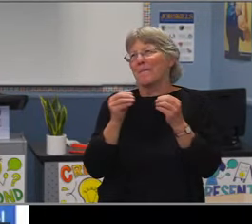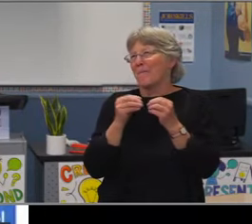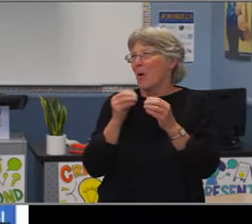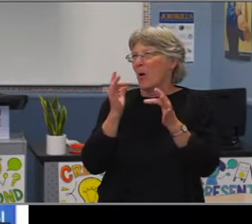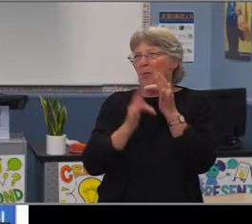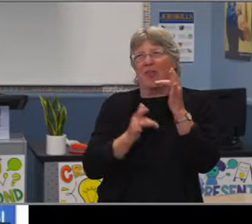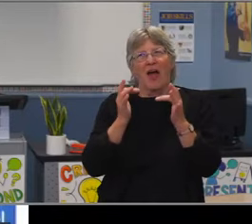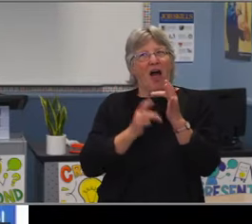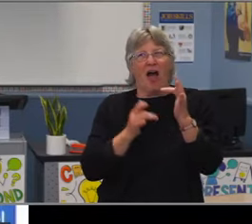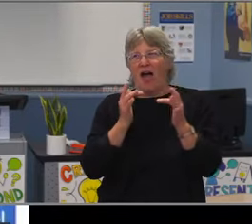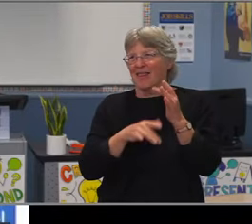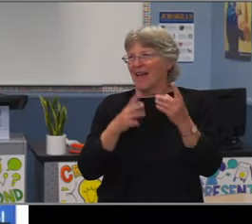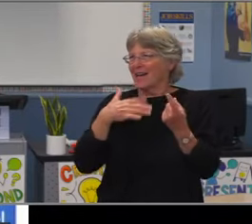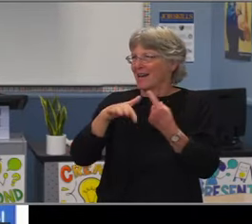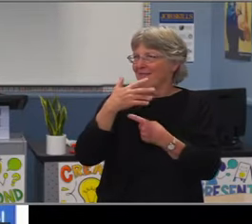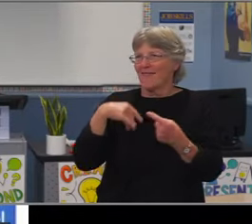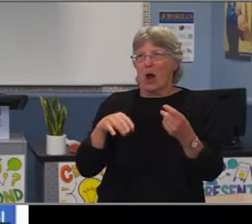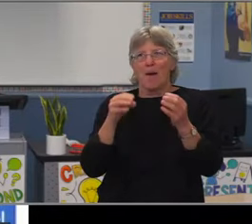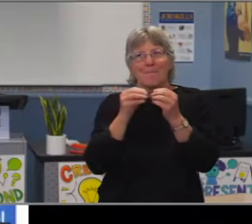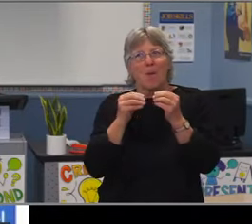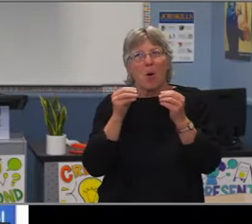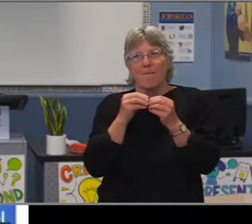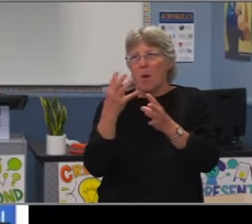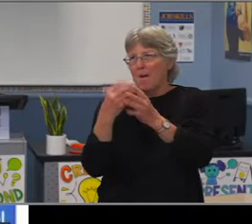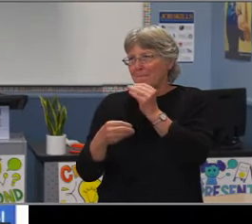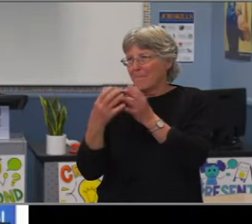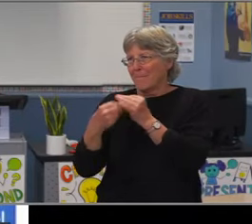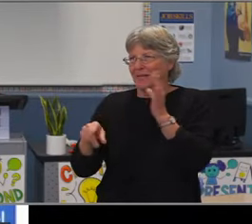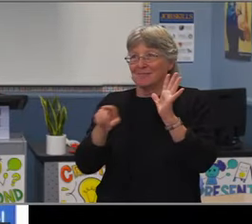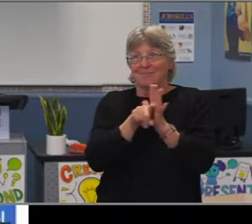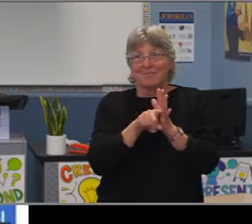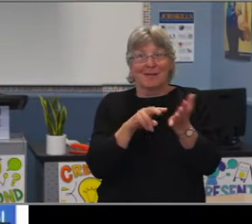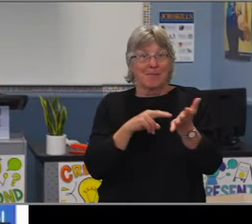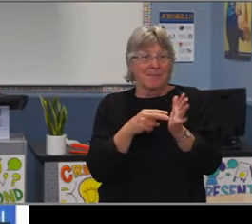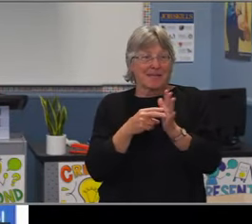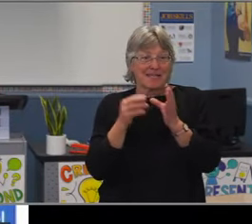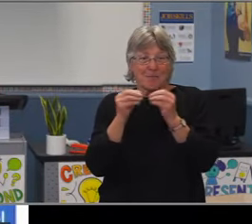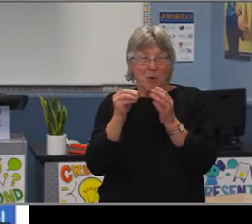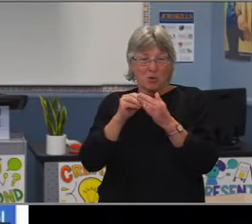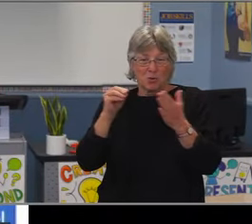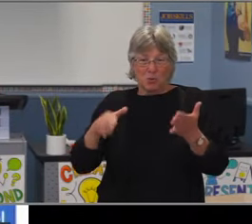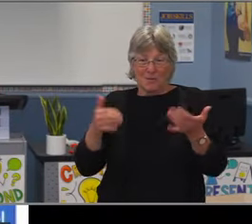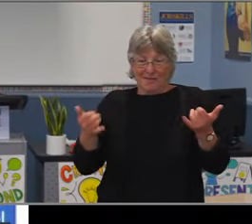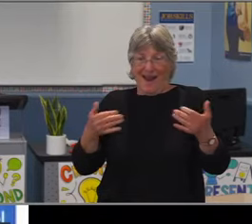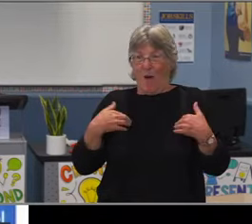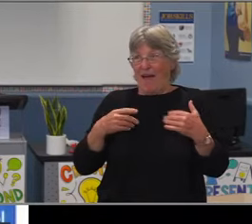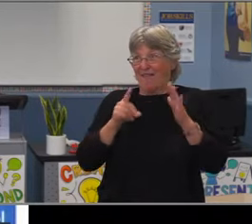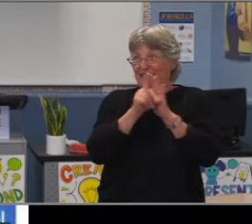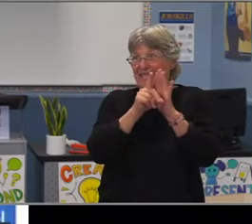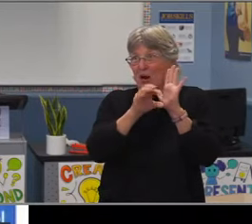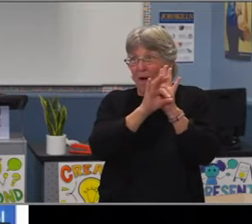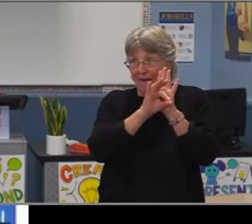YO S.O.S. community cultural wealth model, right? That these skills, these talents, the belief in themselves,